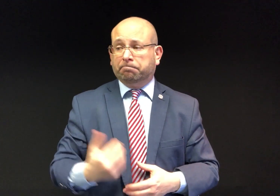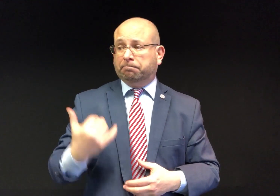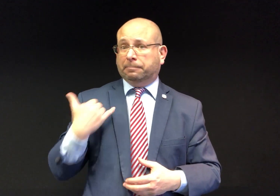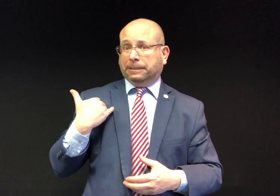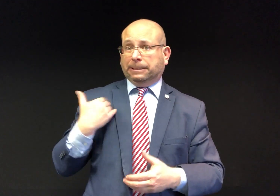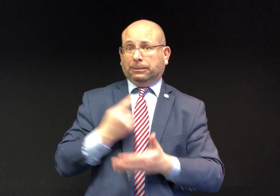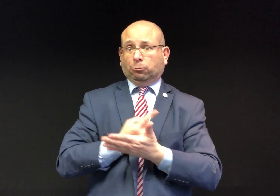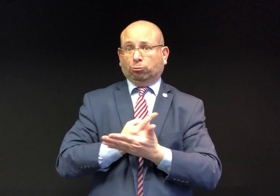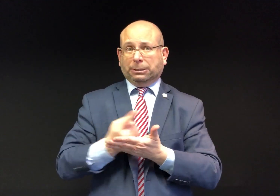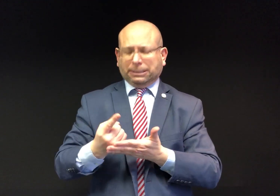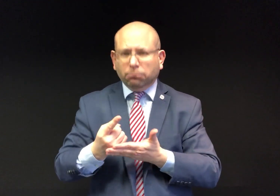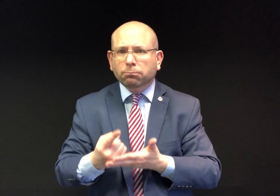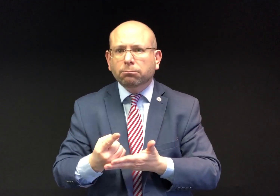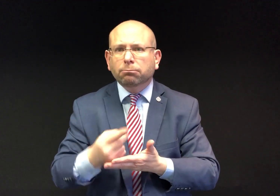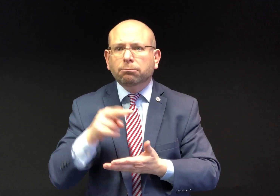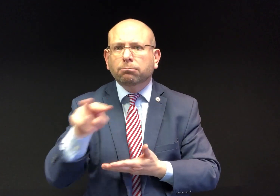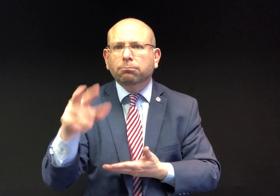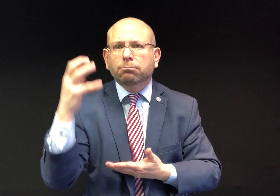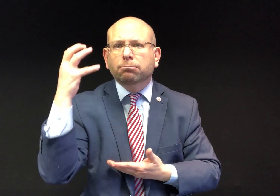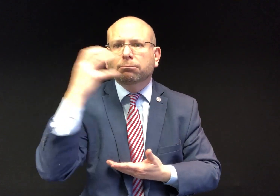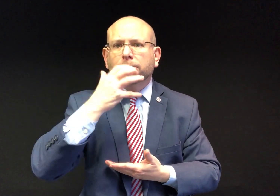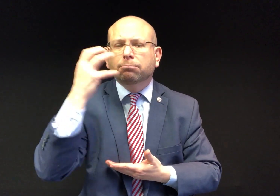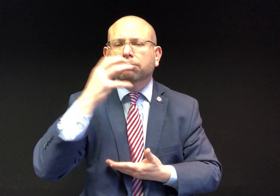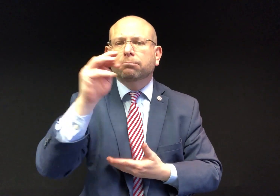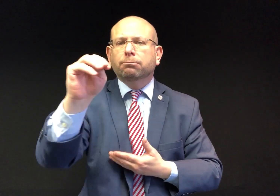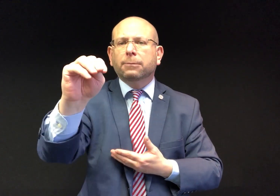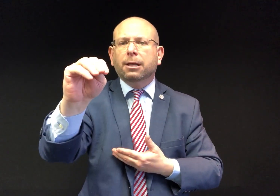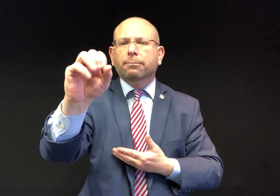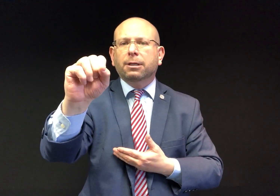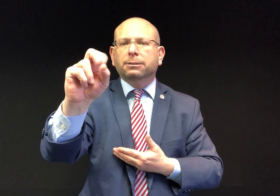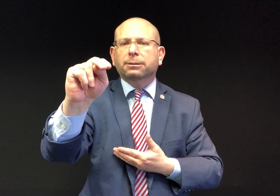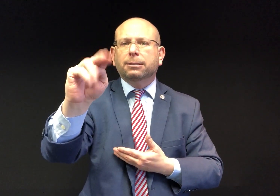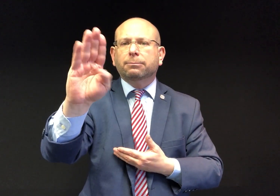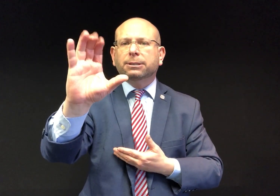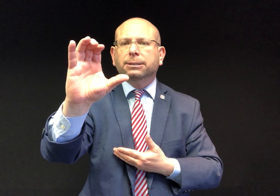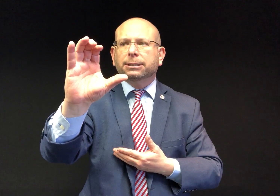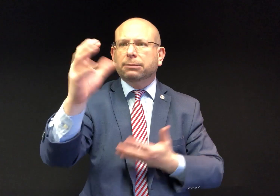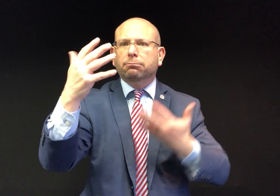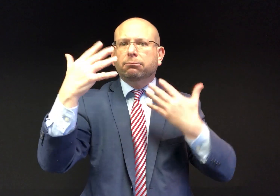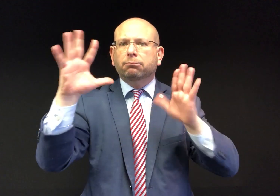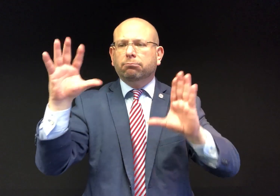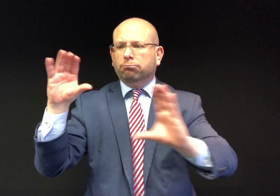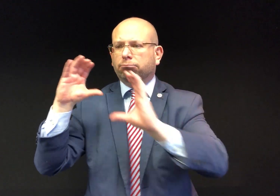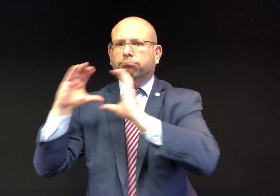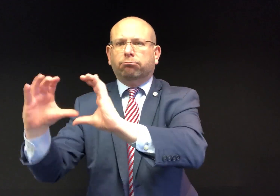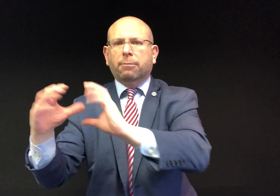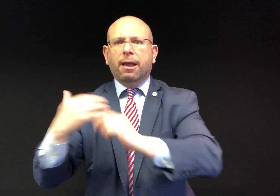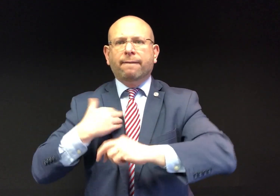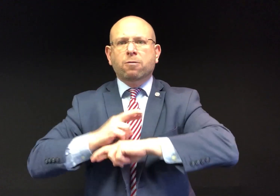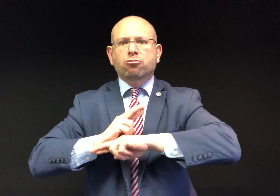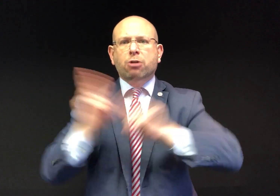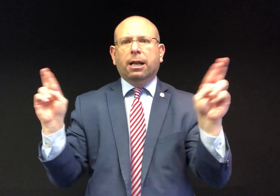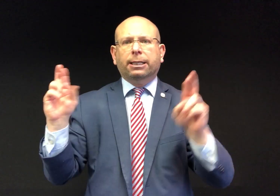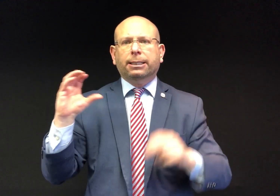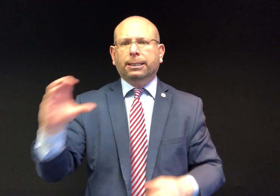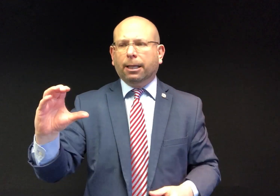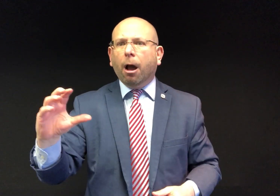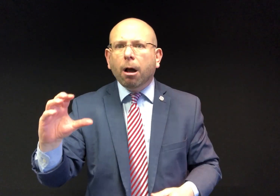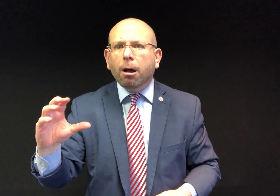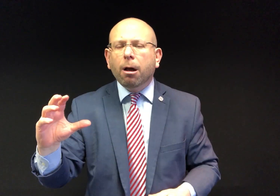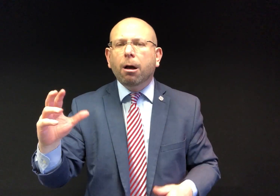As of last week, we were pleased to see that MSNBC has been showing the PIP of the ASL interpreter on their broadcast of the briefings.